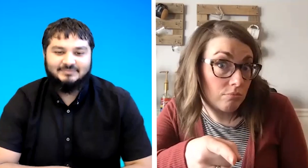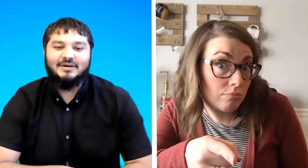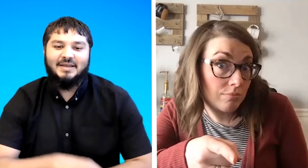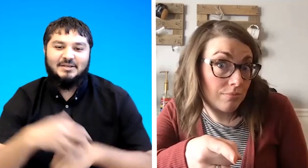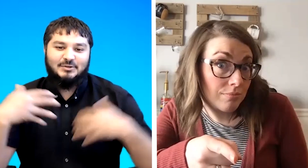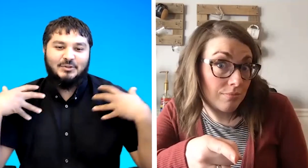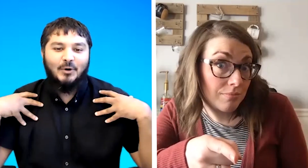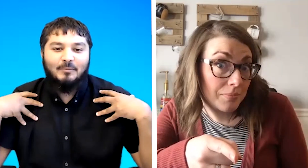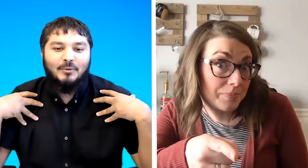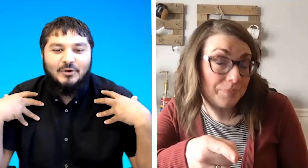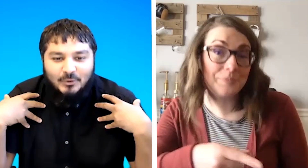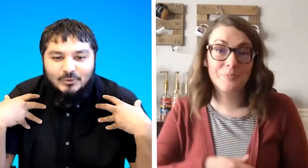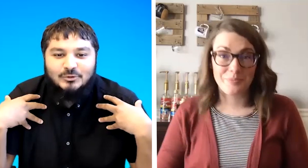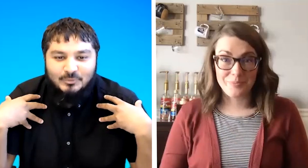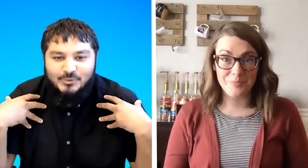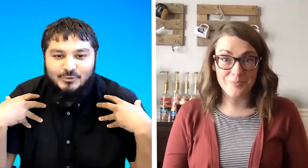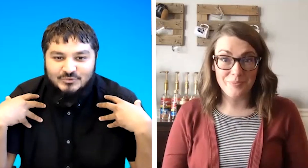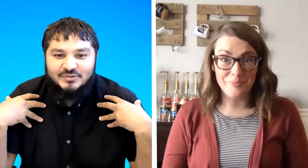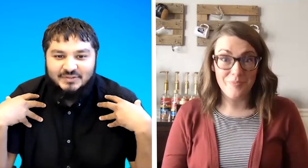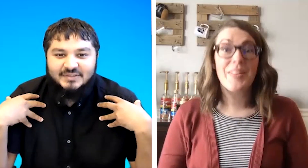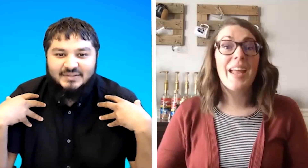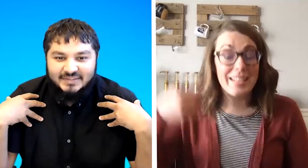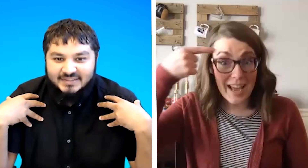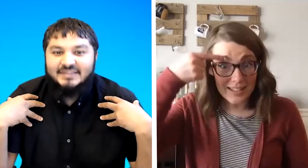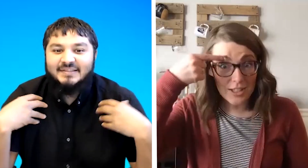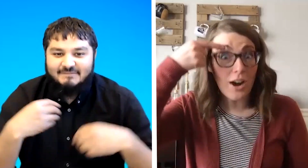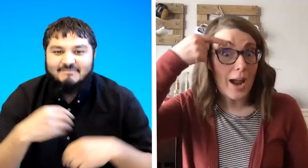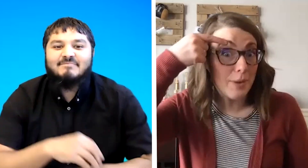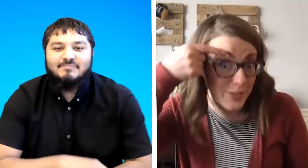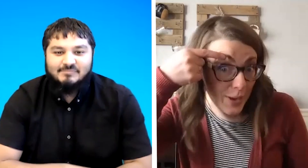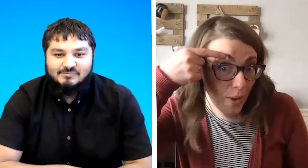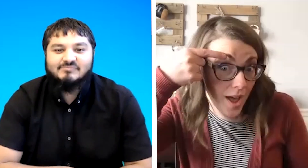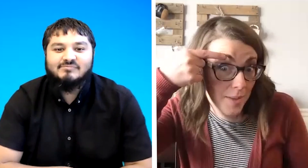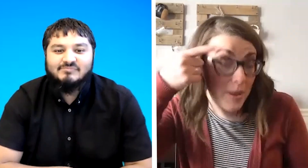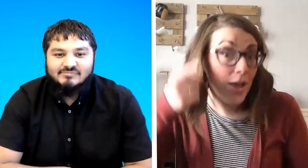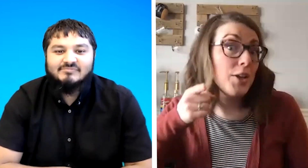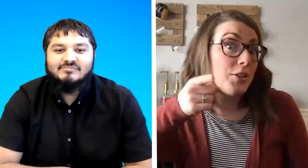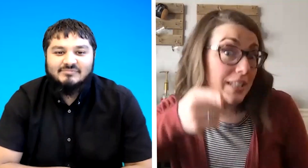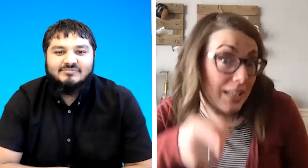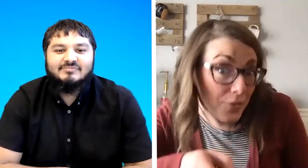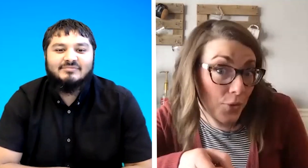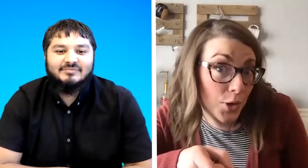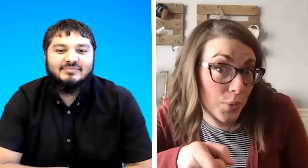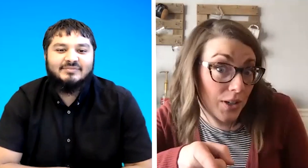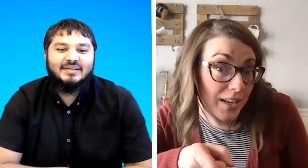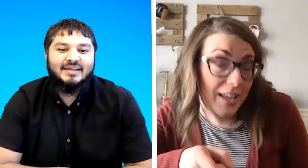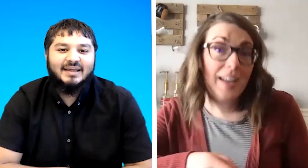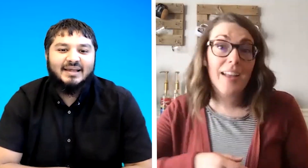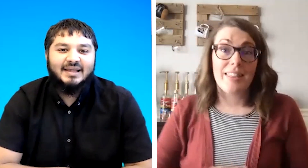okay so the whole body also moves yes your eyebrows go up you're leaning forward that